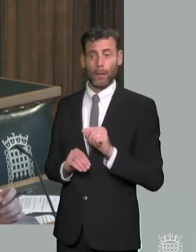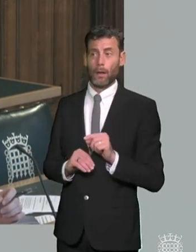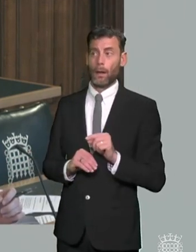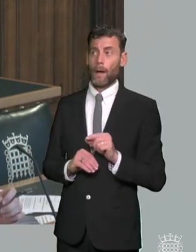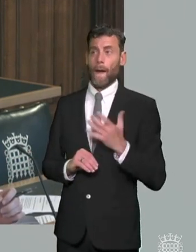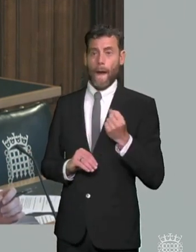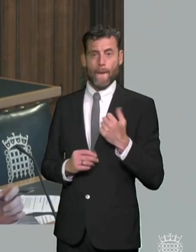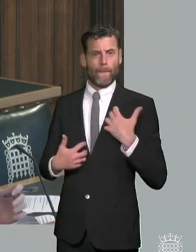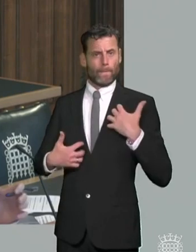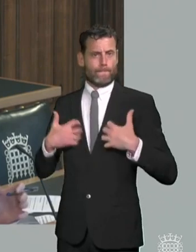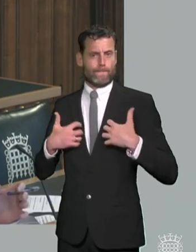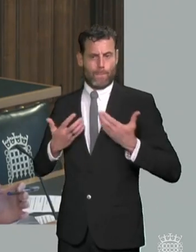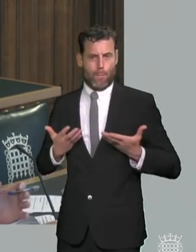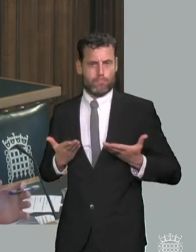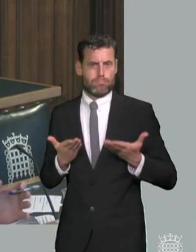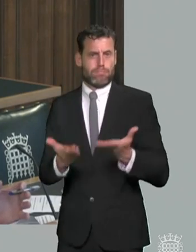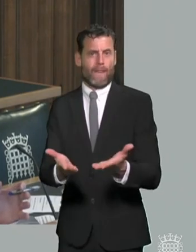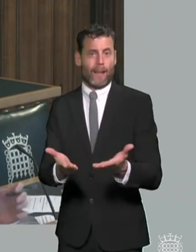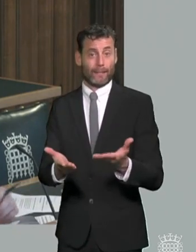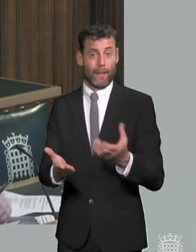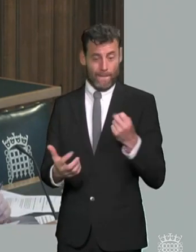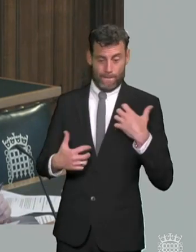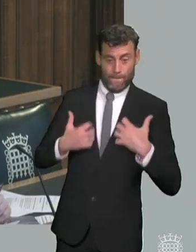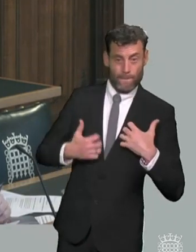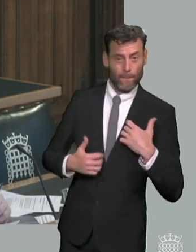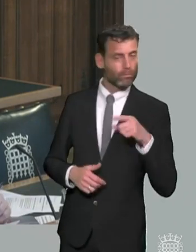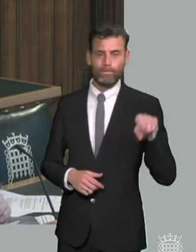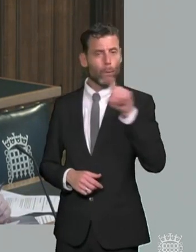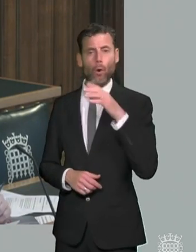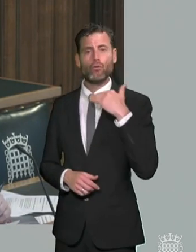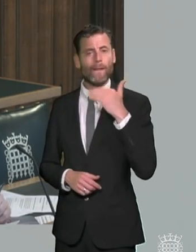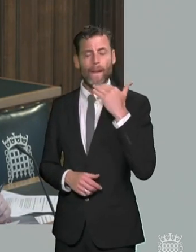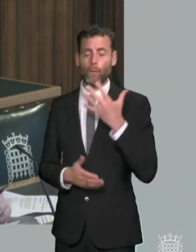incentives in terms of assessment ofsted etc to provide first-class send provision